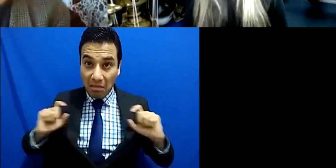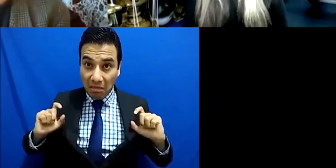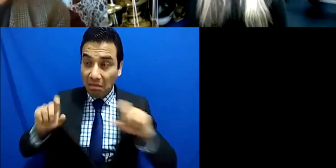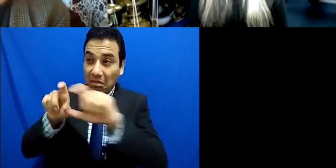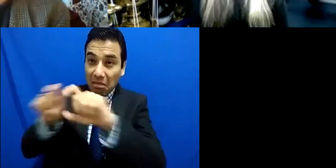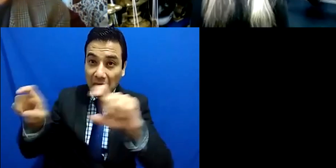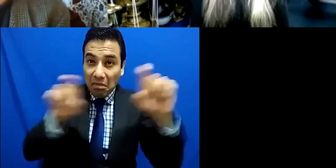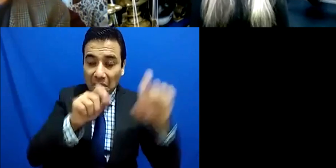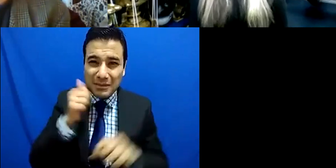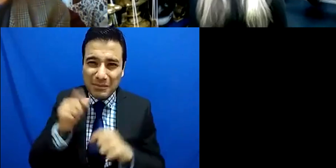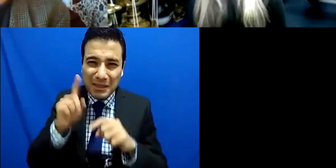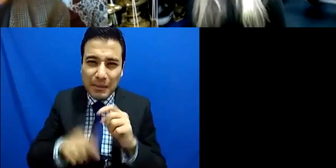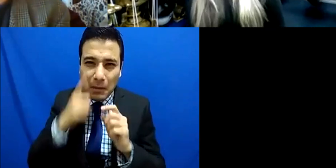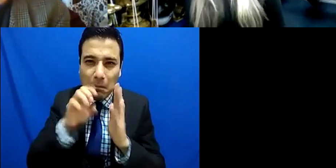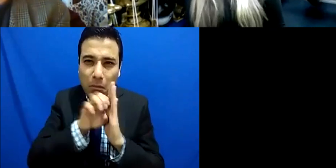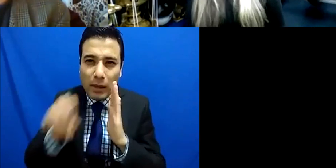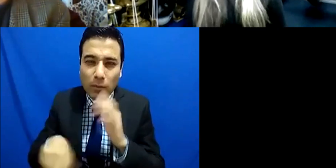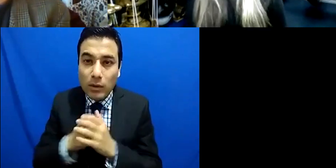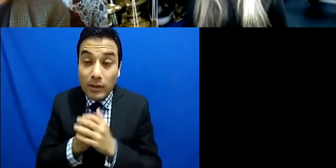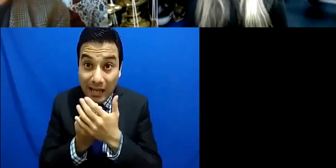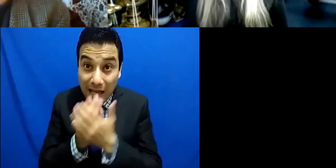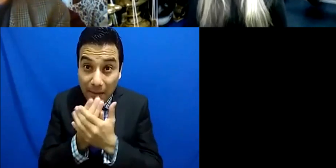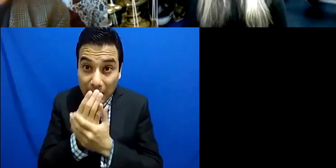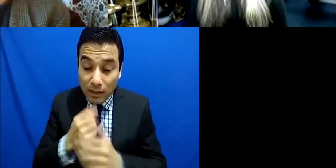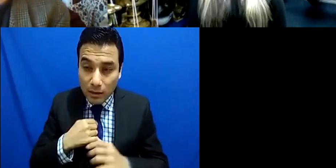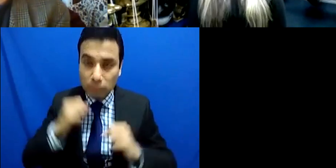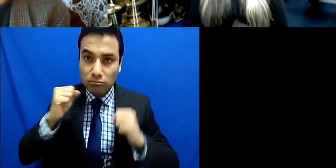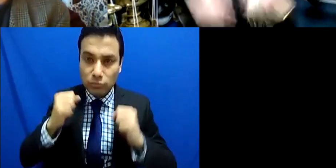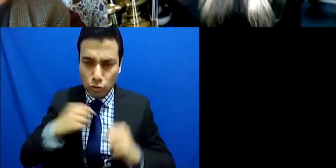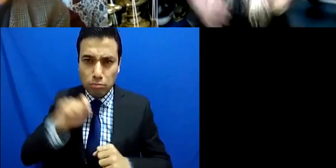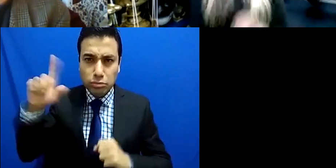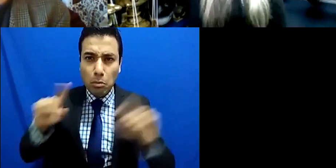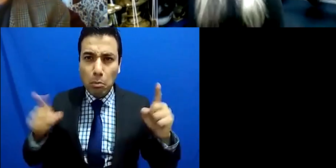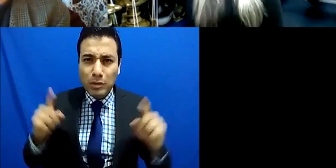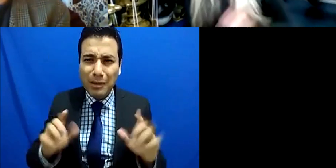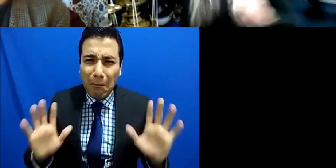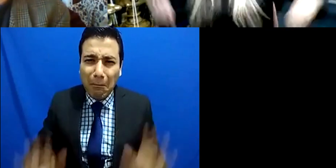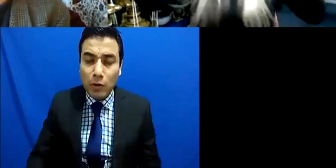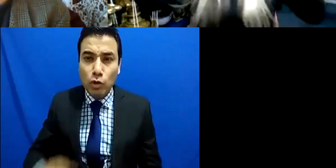good morning musician Evelyn percussionist Evelyn or whatever I just you know Evelyn nice to be